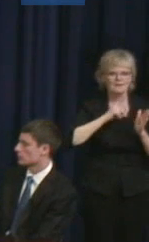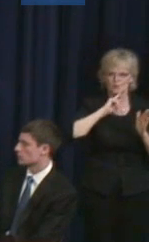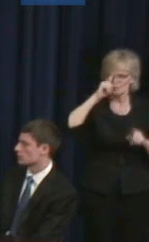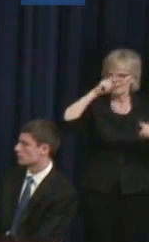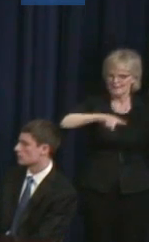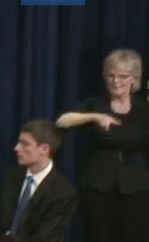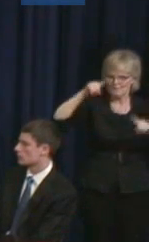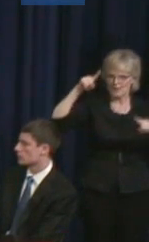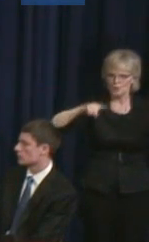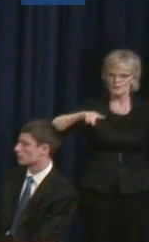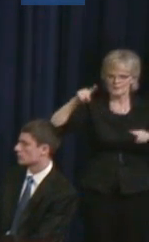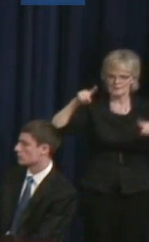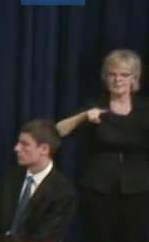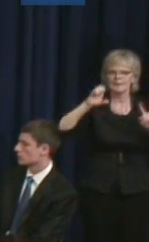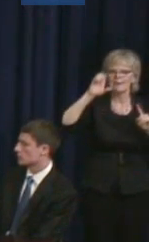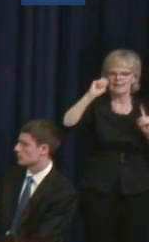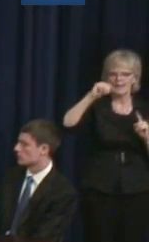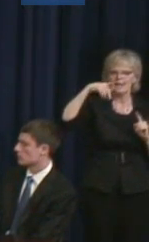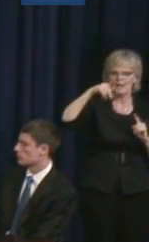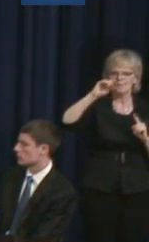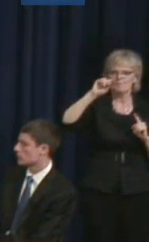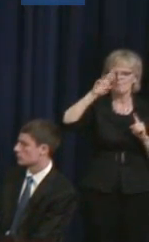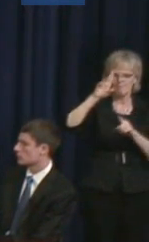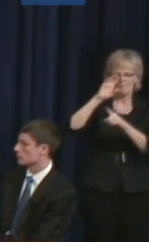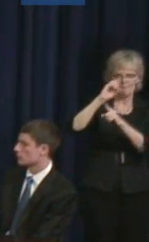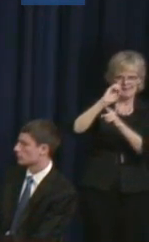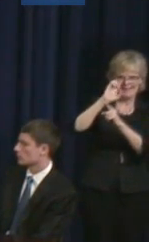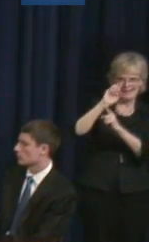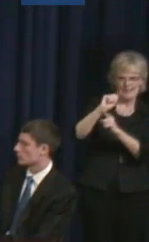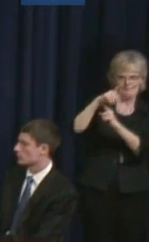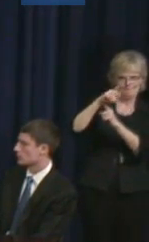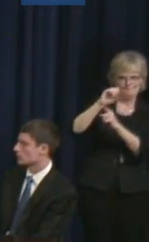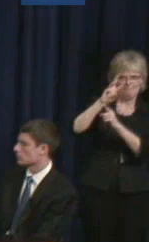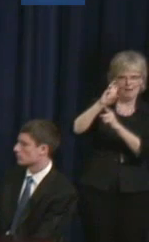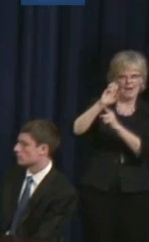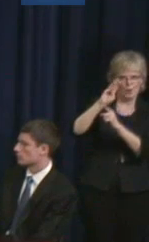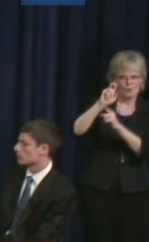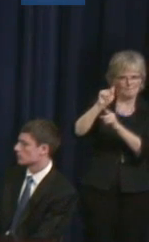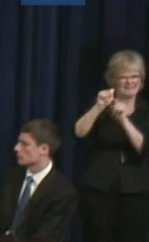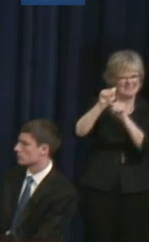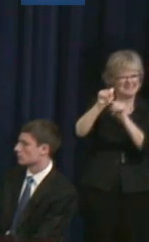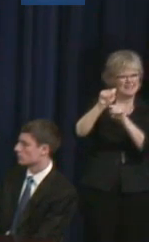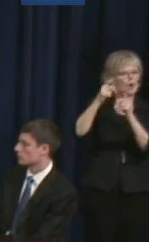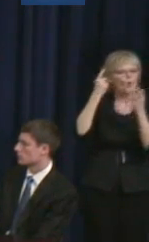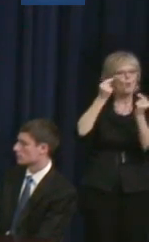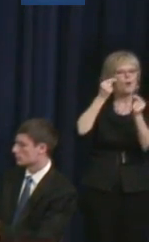disability community. And so, my obstacle was to present to the young women